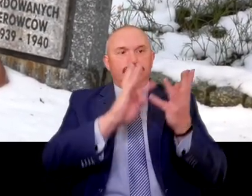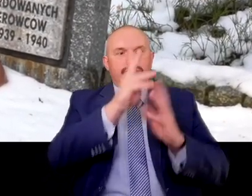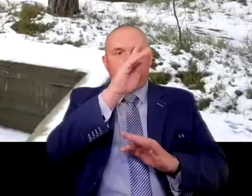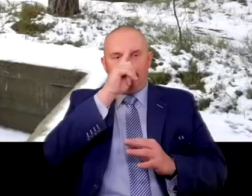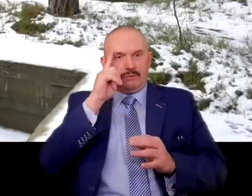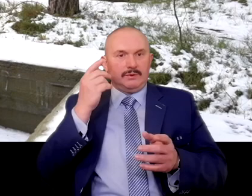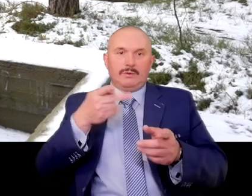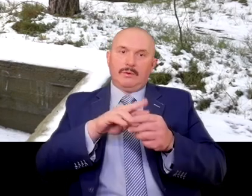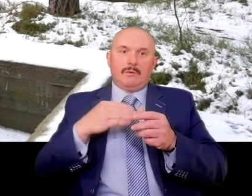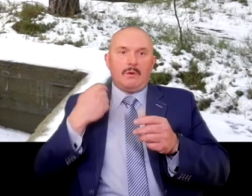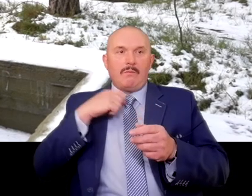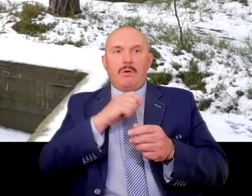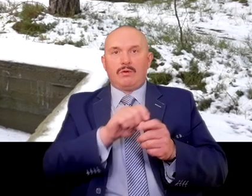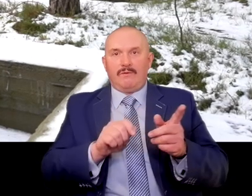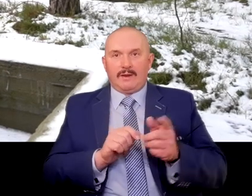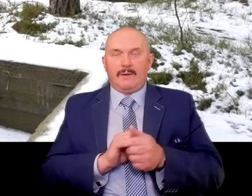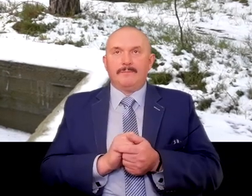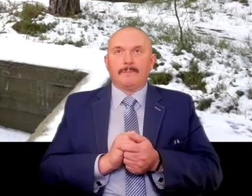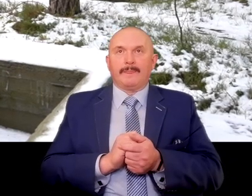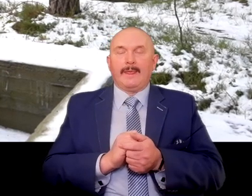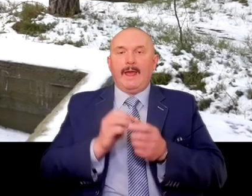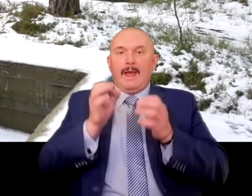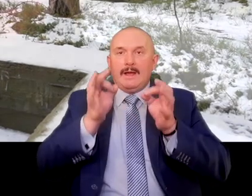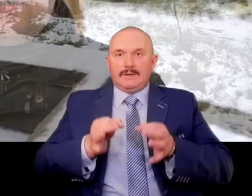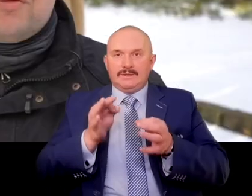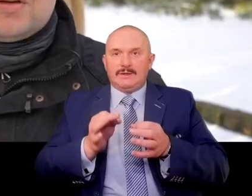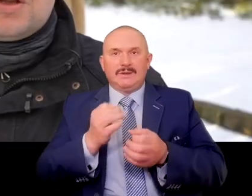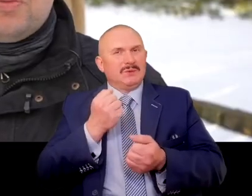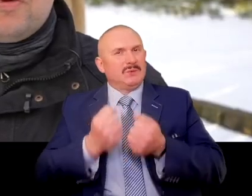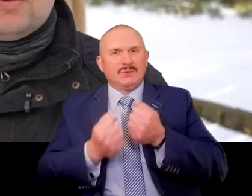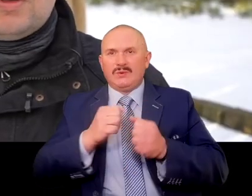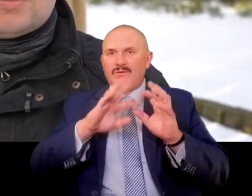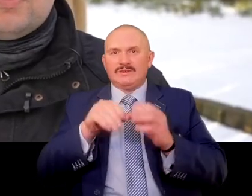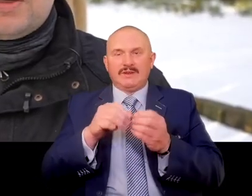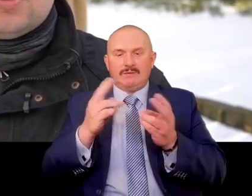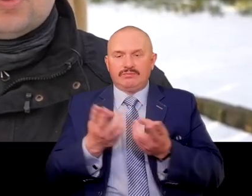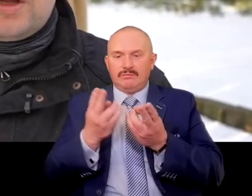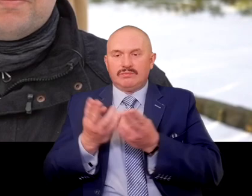Not all the graves were found, but today it is very difficult to identify the victims because of this.